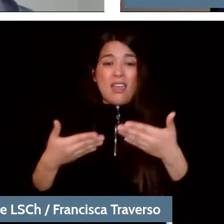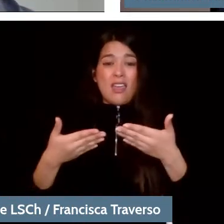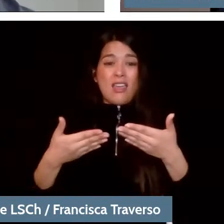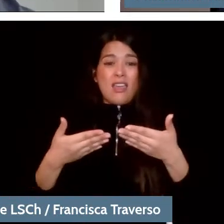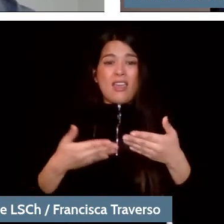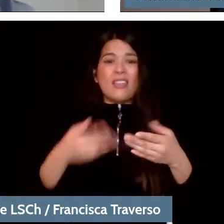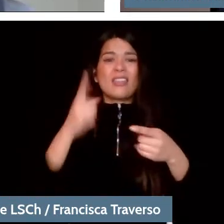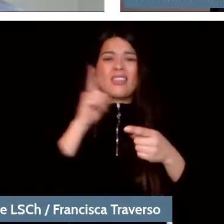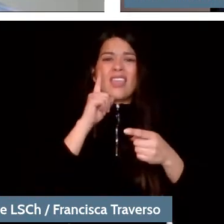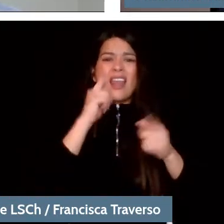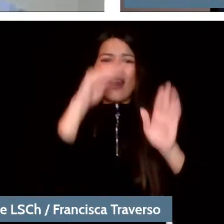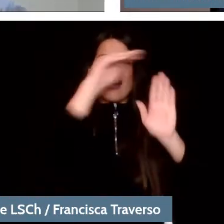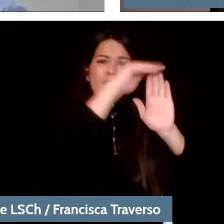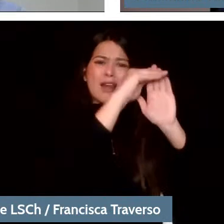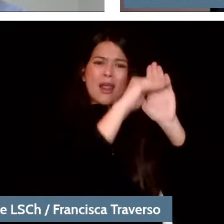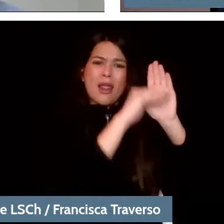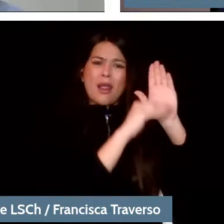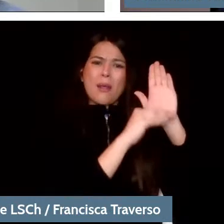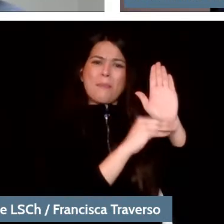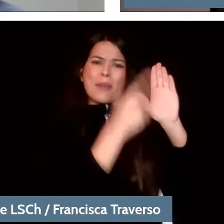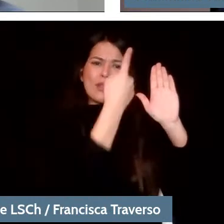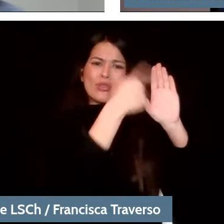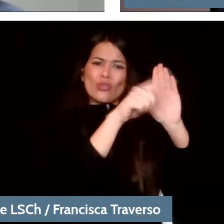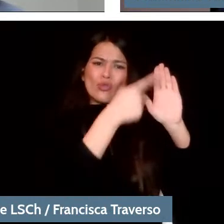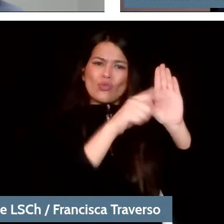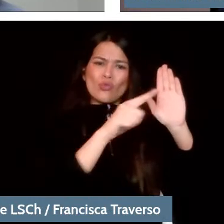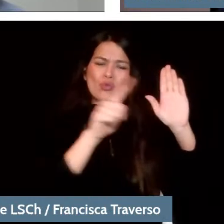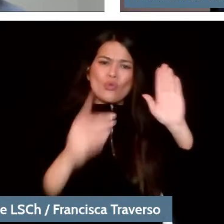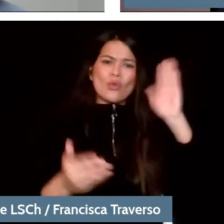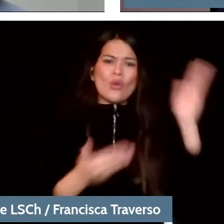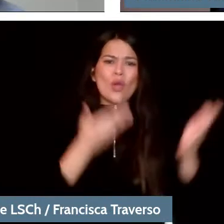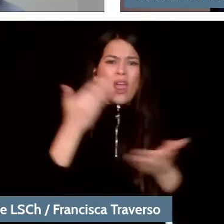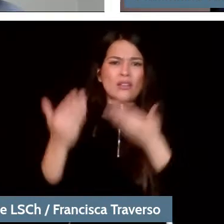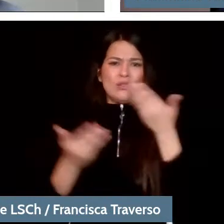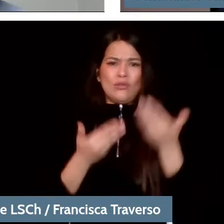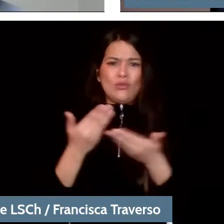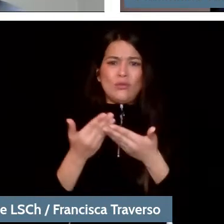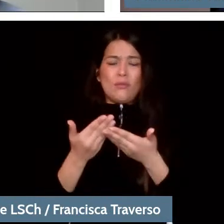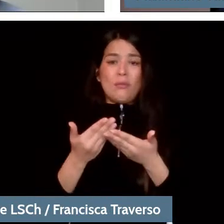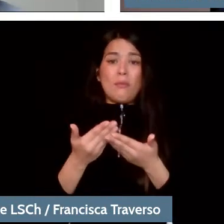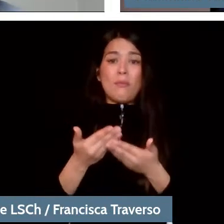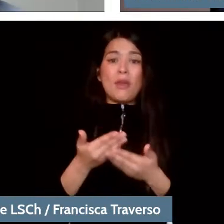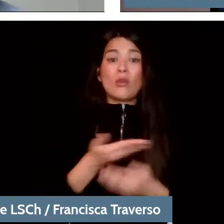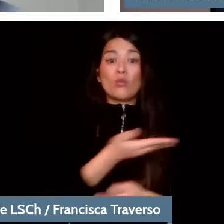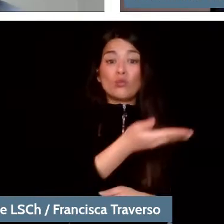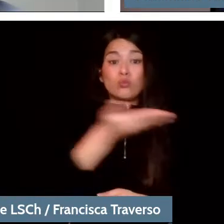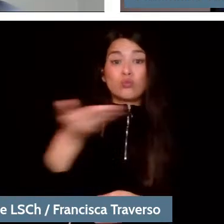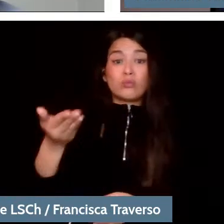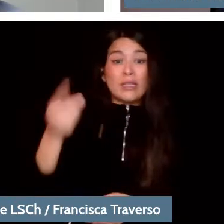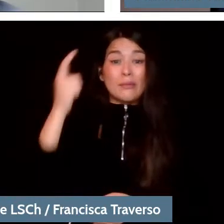And the relationship between, for people who don't know, but for those who have a picture of an orchestra in mind,